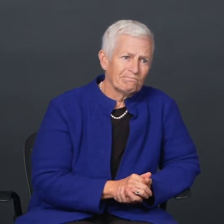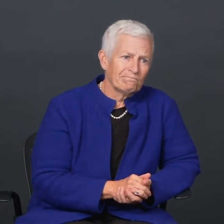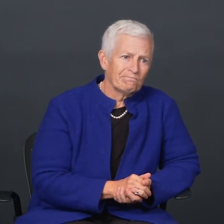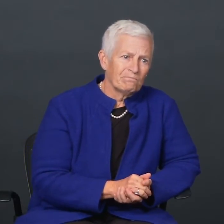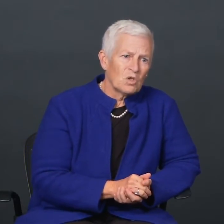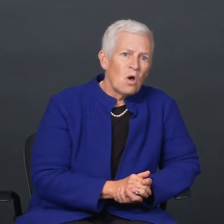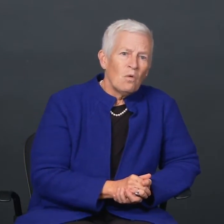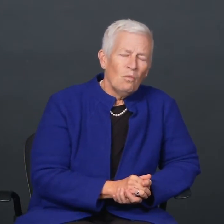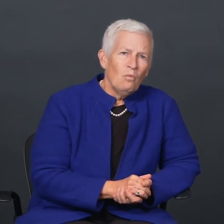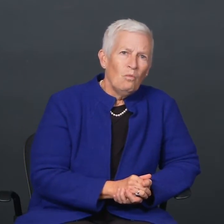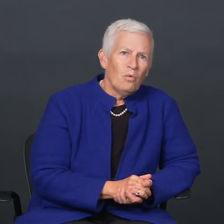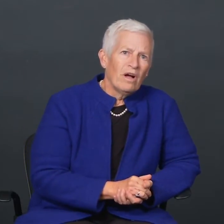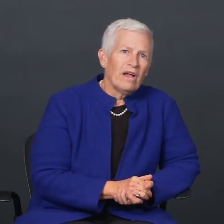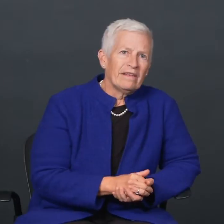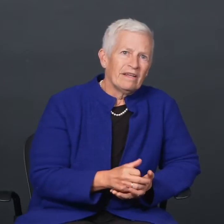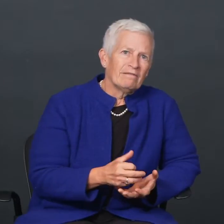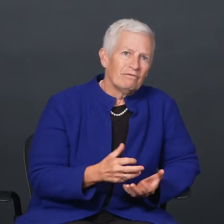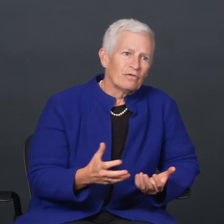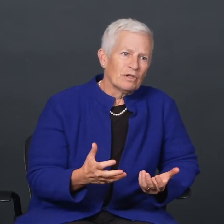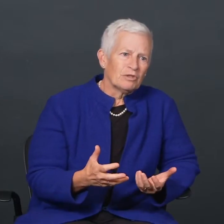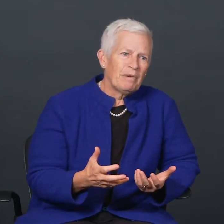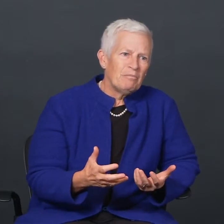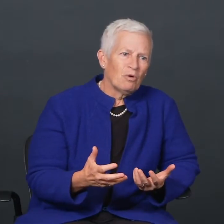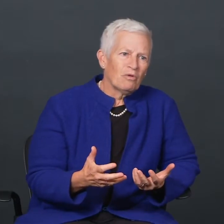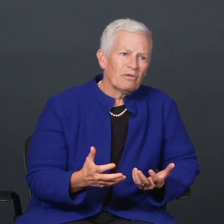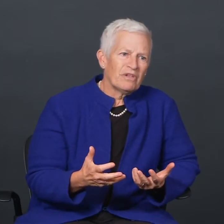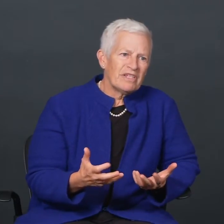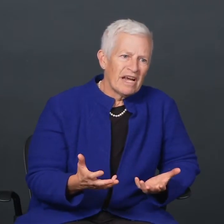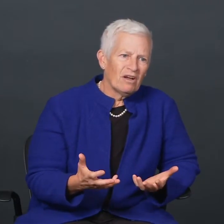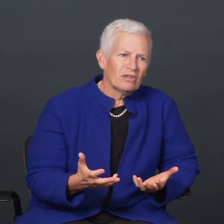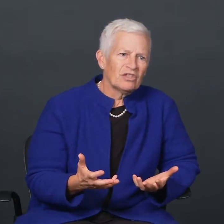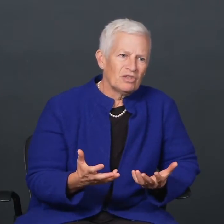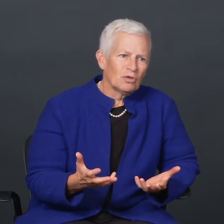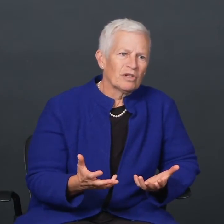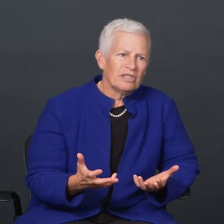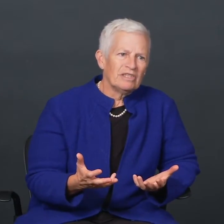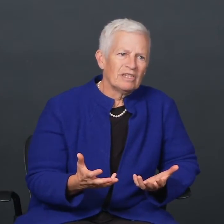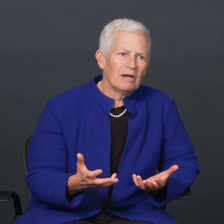Dr. Selfe: Well, I think, first, people tell stories